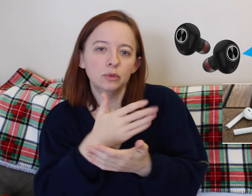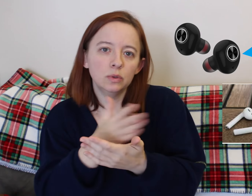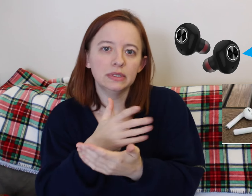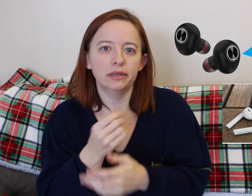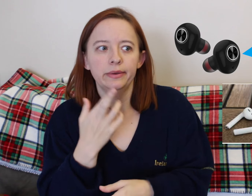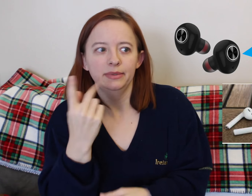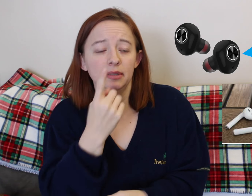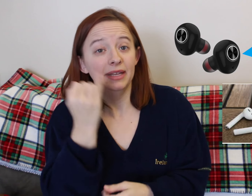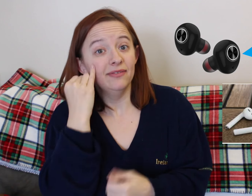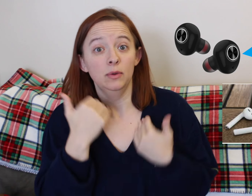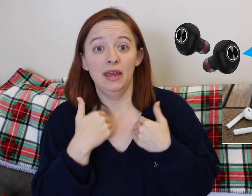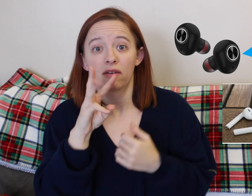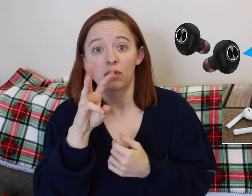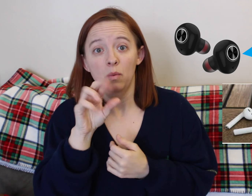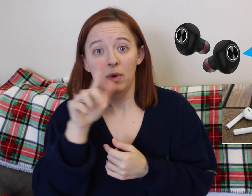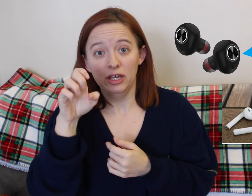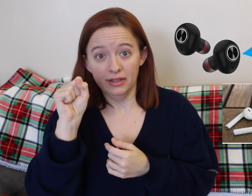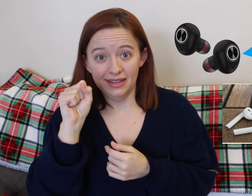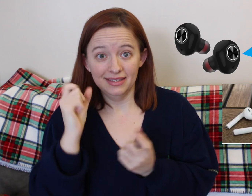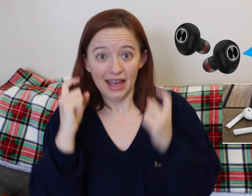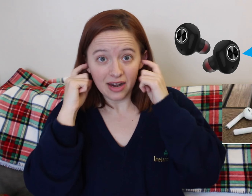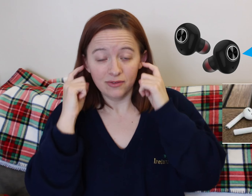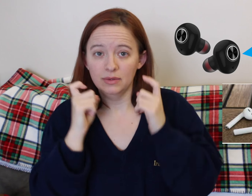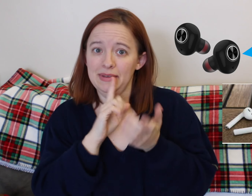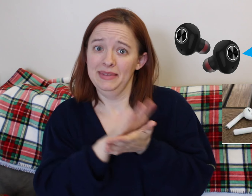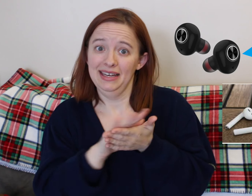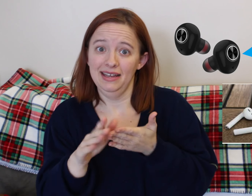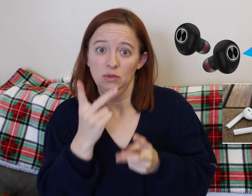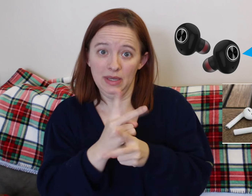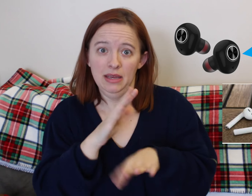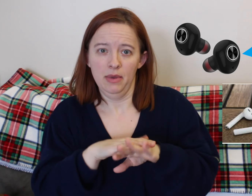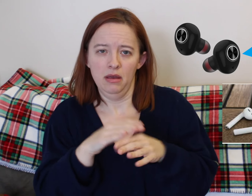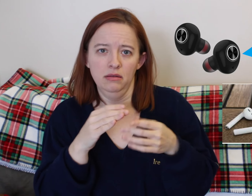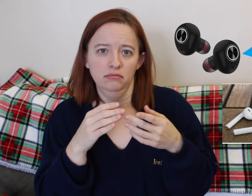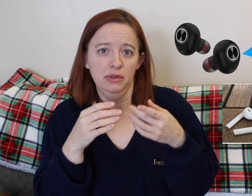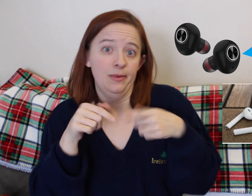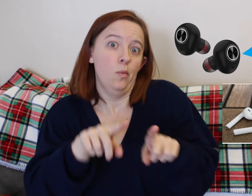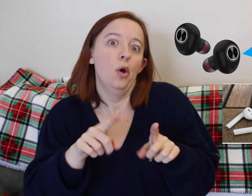I think it's a really good idea just because.... because I was induced, I was there a really long time.